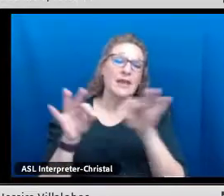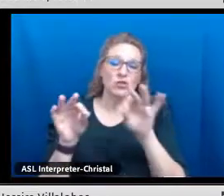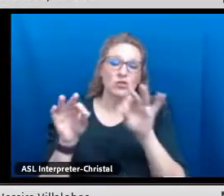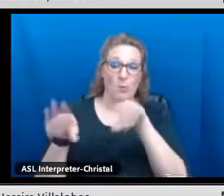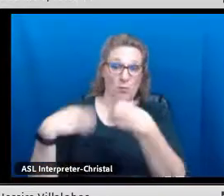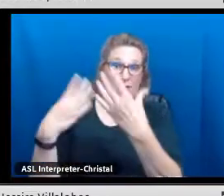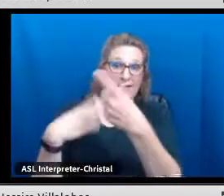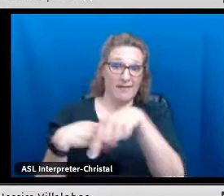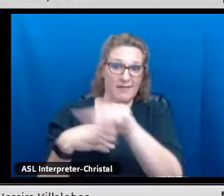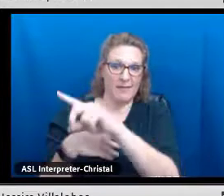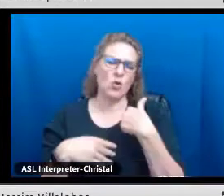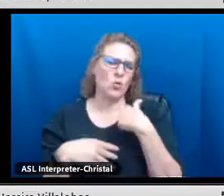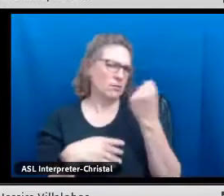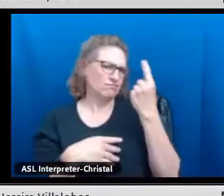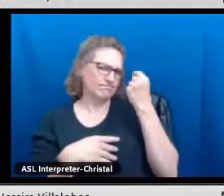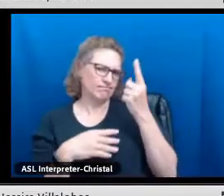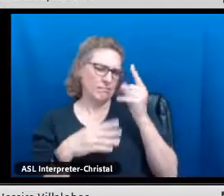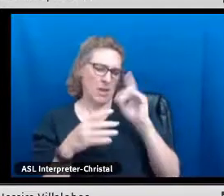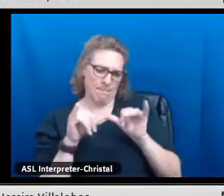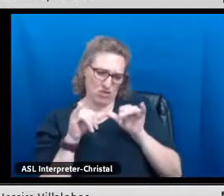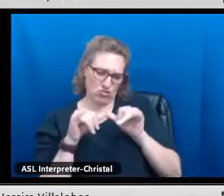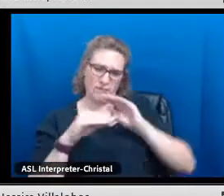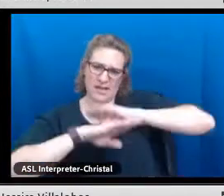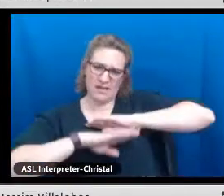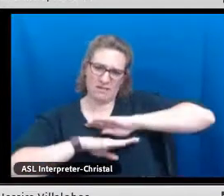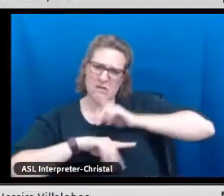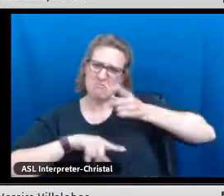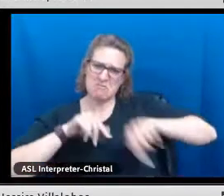as the opportunities that bilingualism affords them.